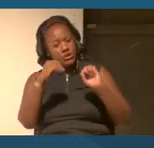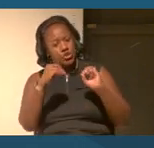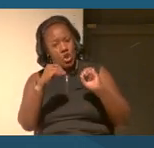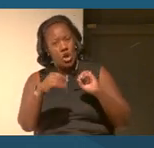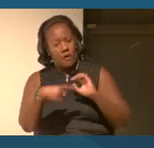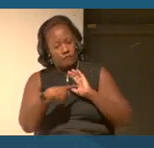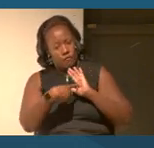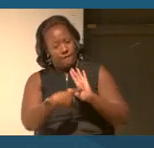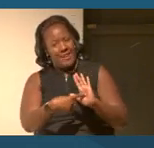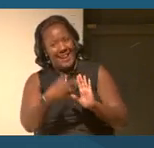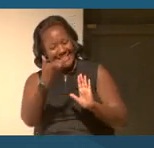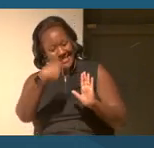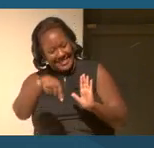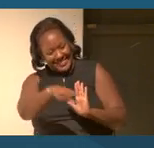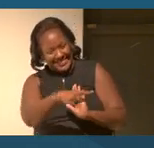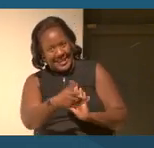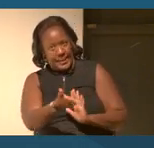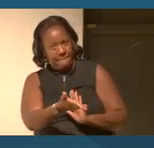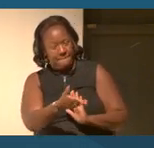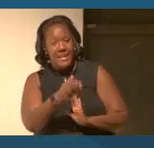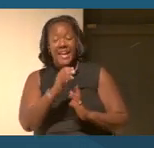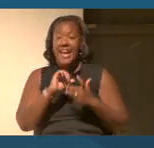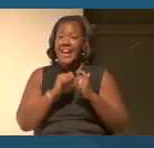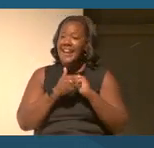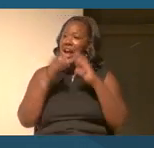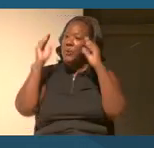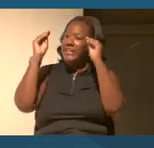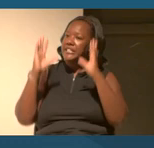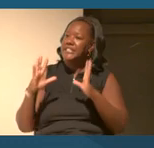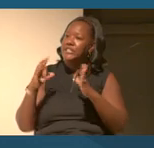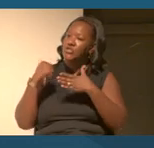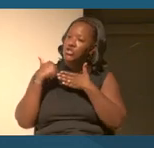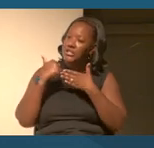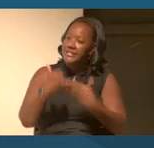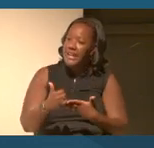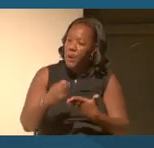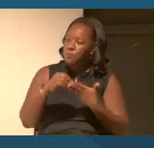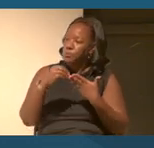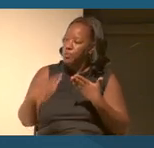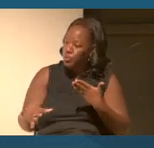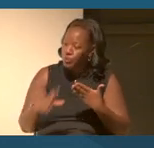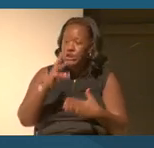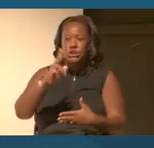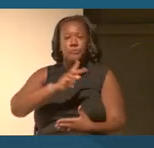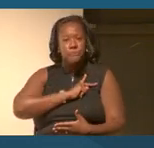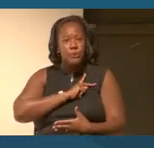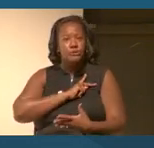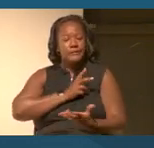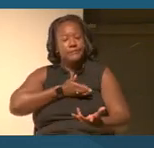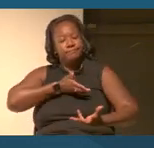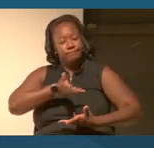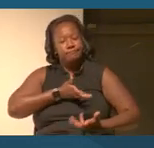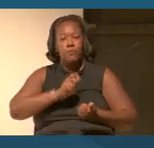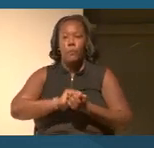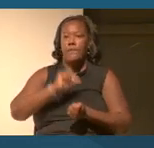And if not, how can teachers help students engage personally with the history in their